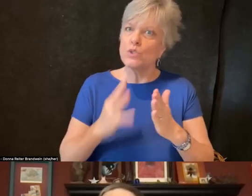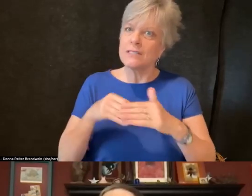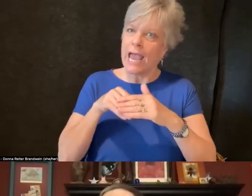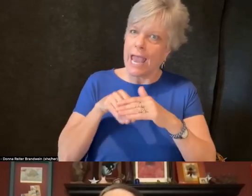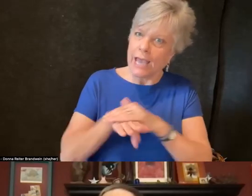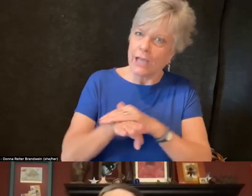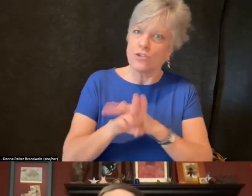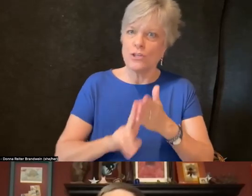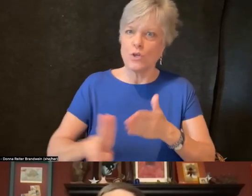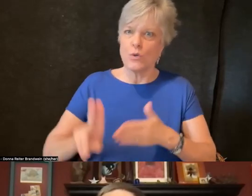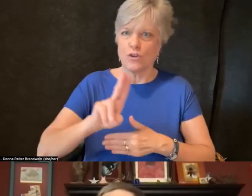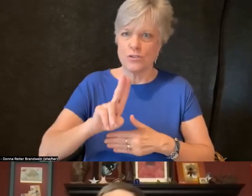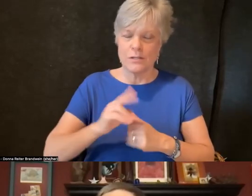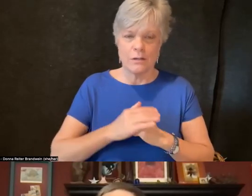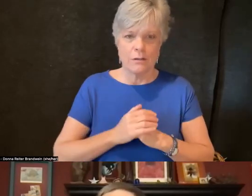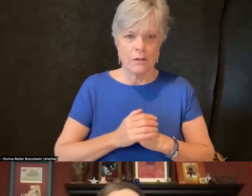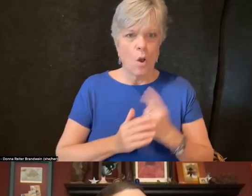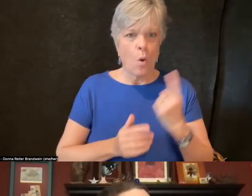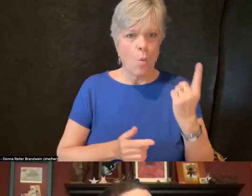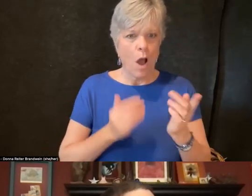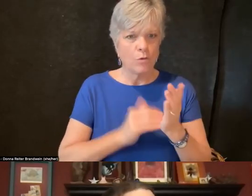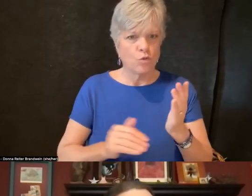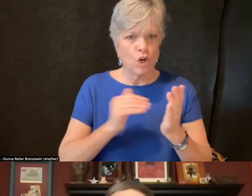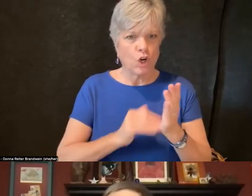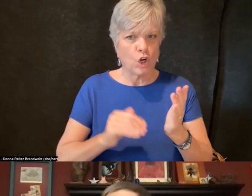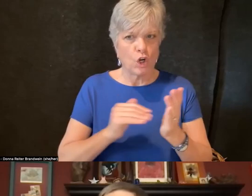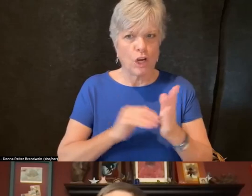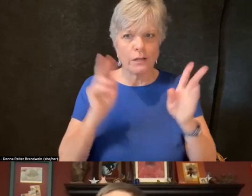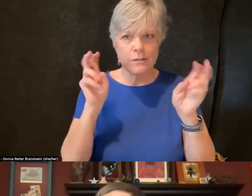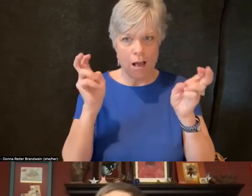And one recurring topic that has come up